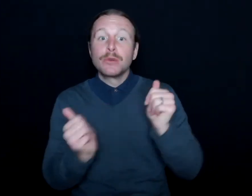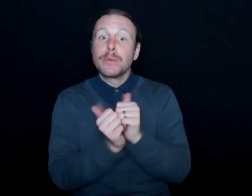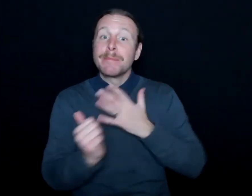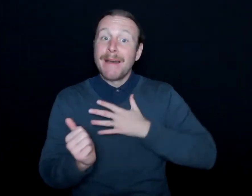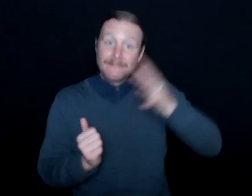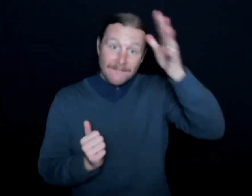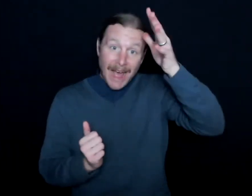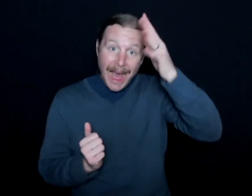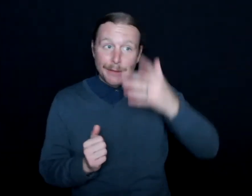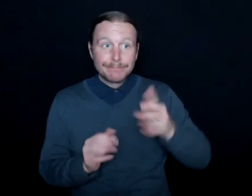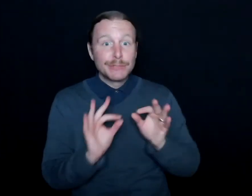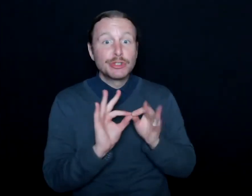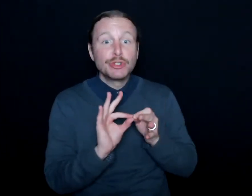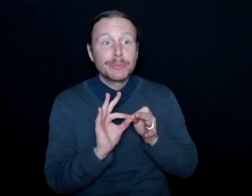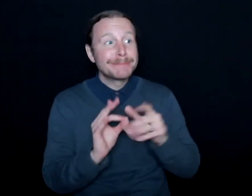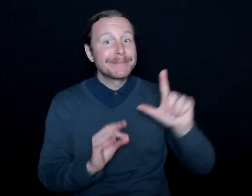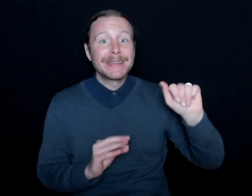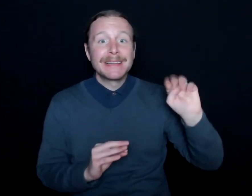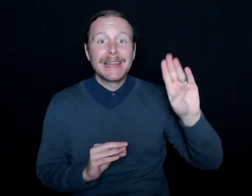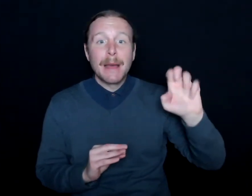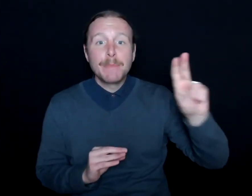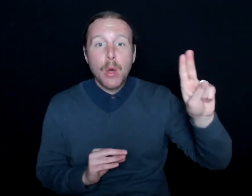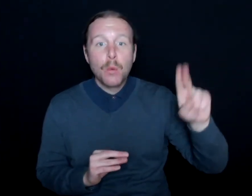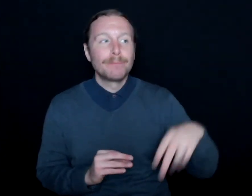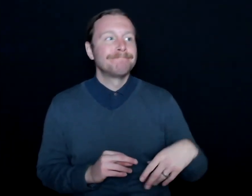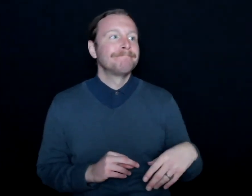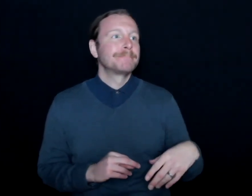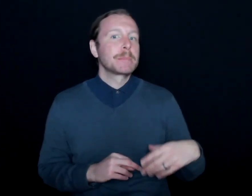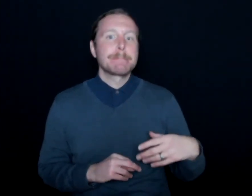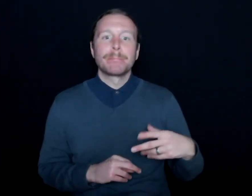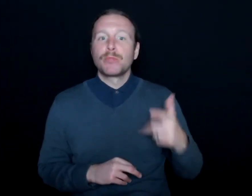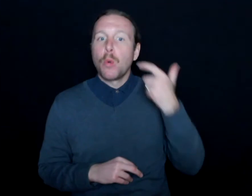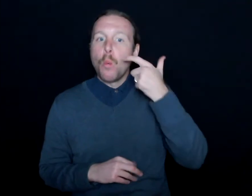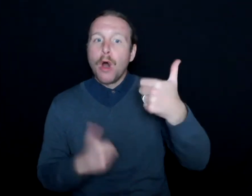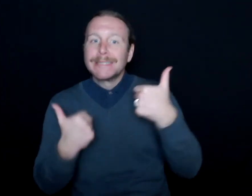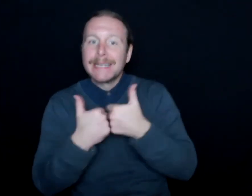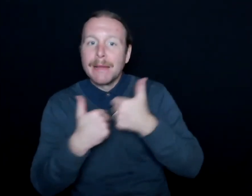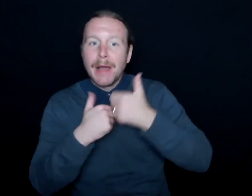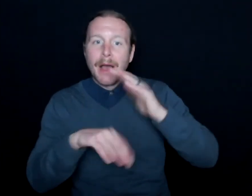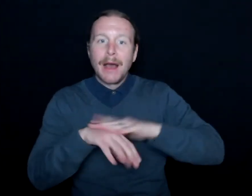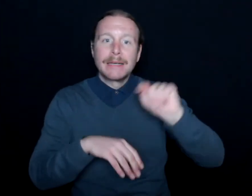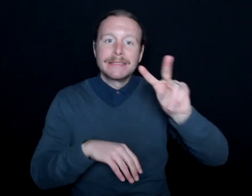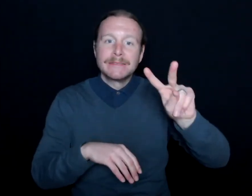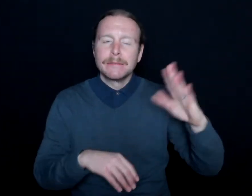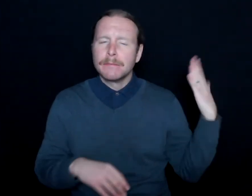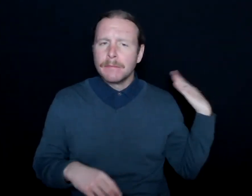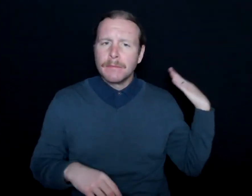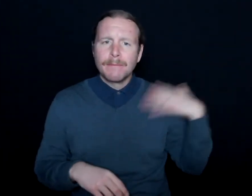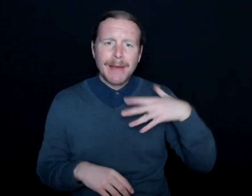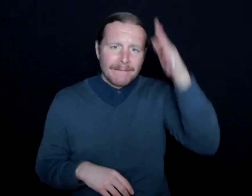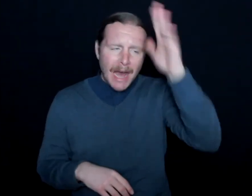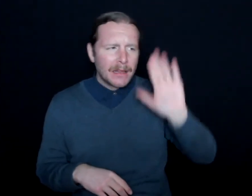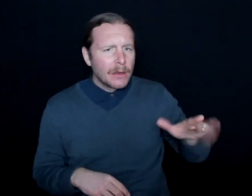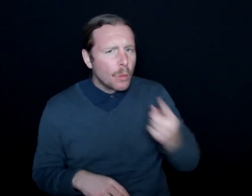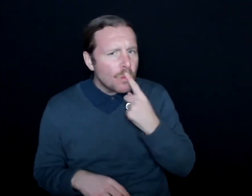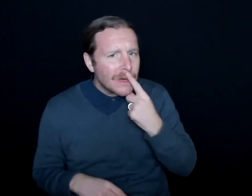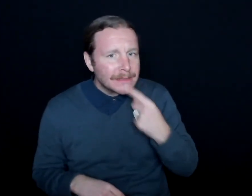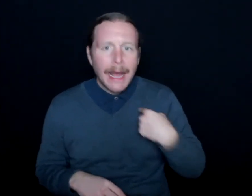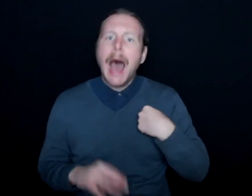interpreting at Lambeau Field, or watching a game on television, my dad saying, hey, what are they saying, and me interpreting it--